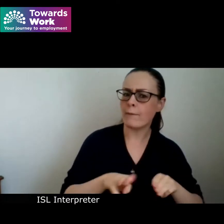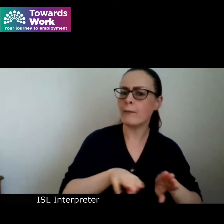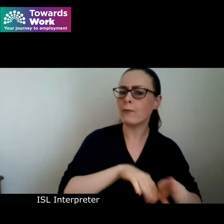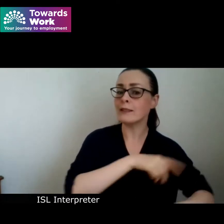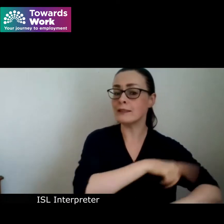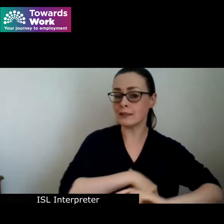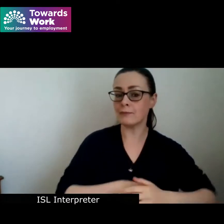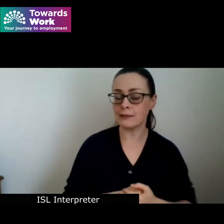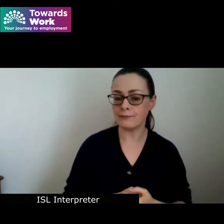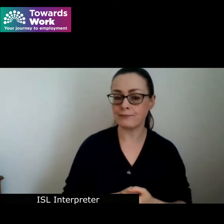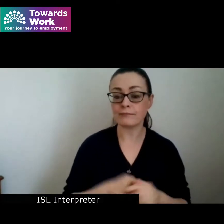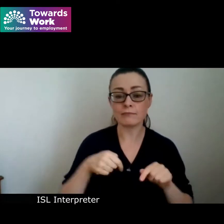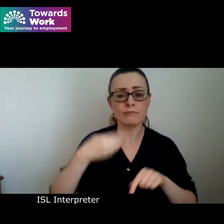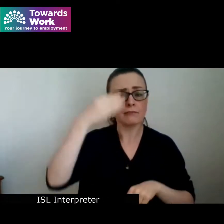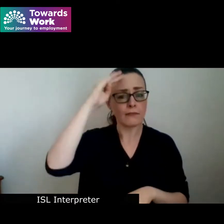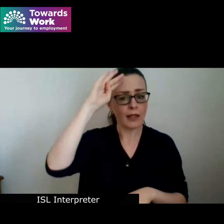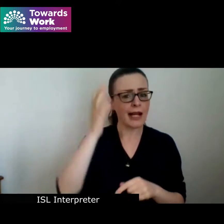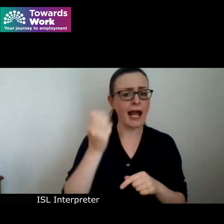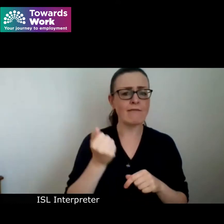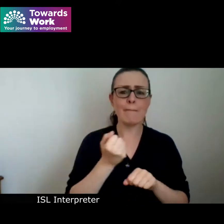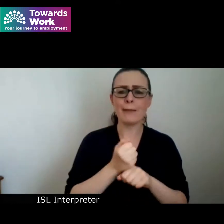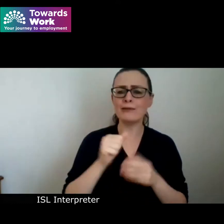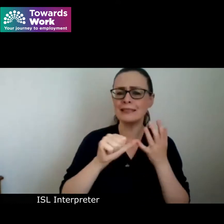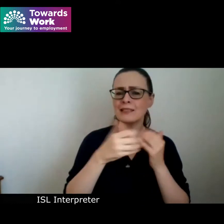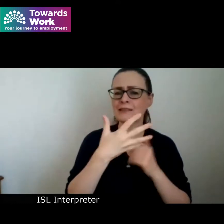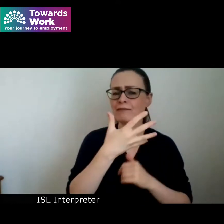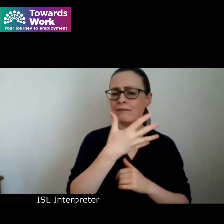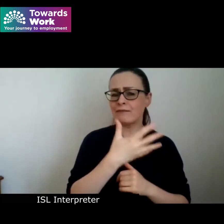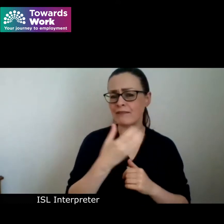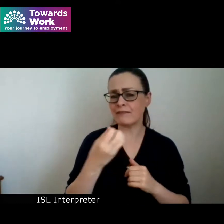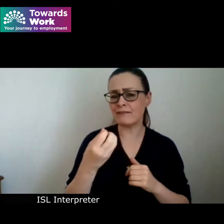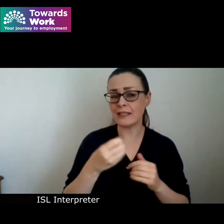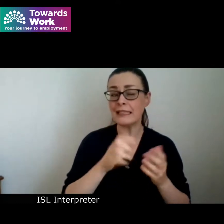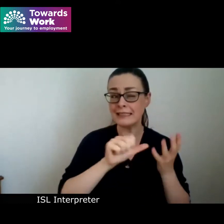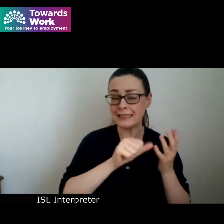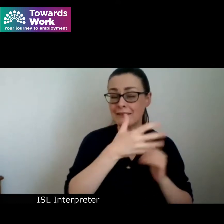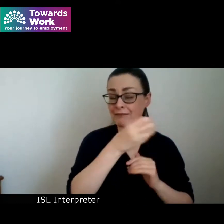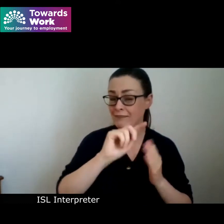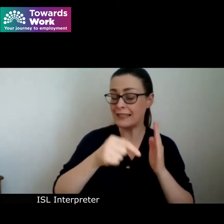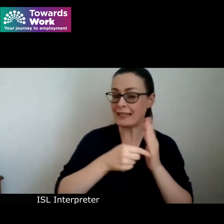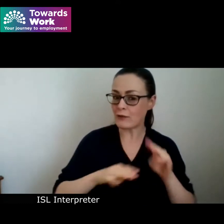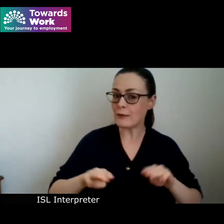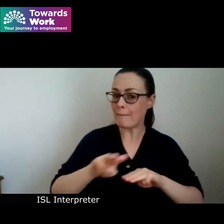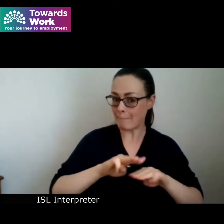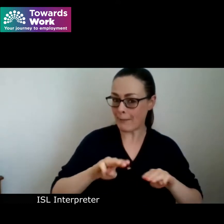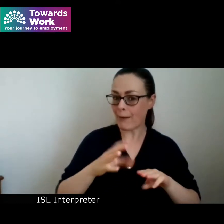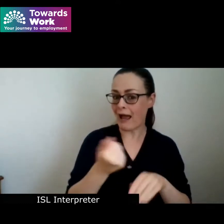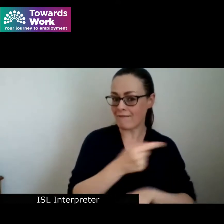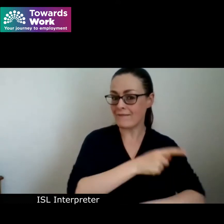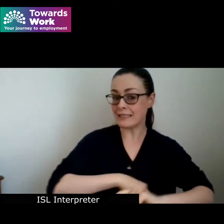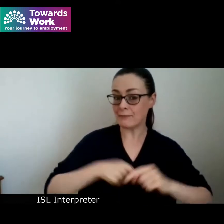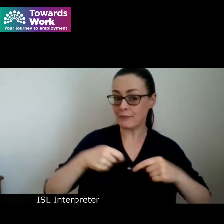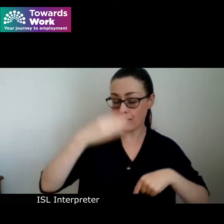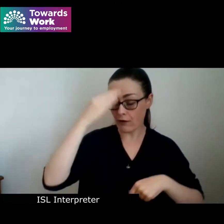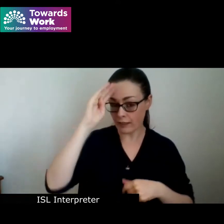in Ireland there are approximately 650,000 people living with a disability research